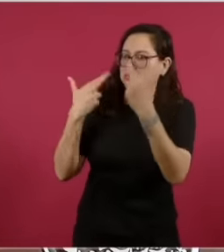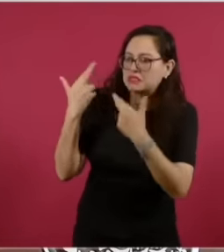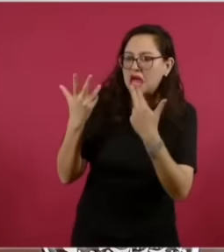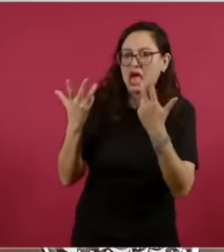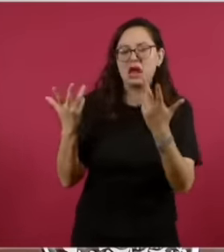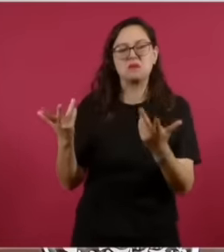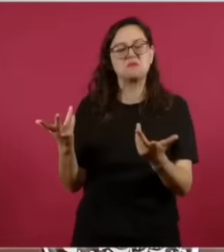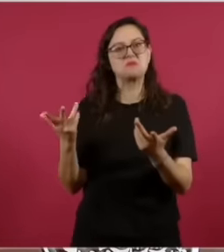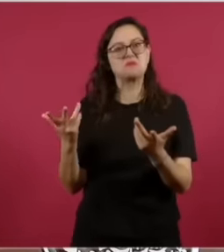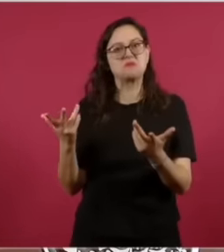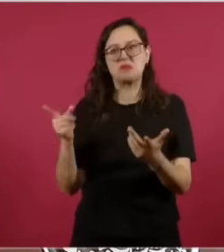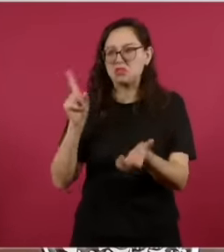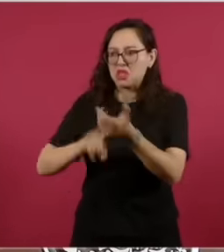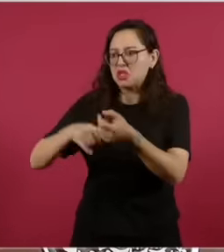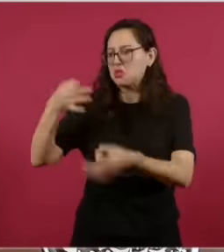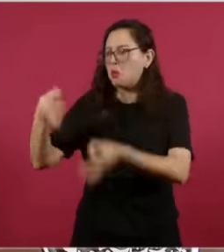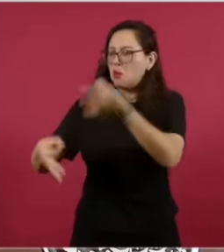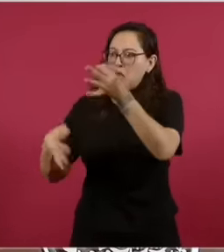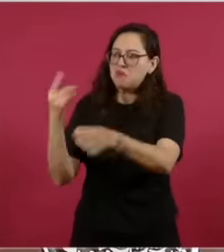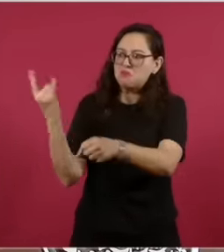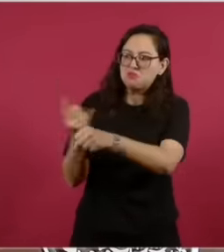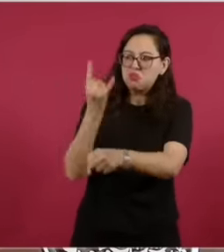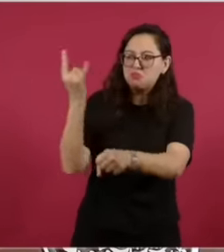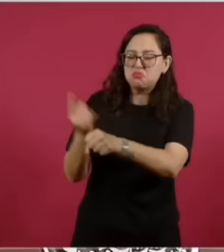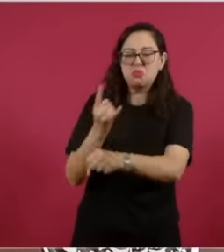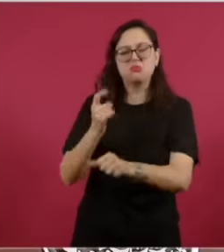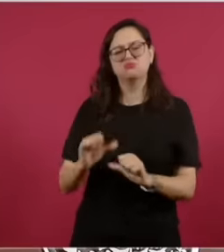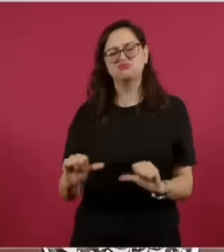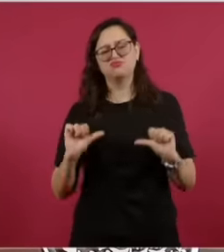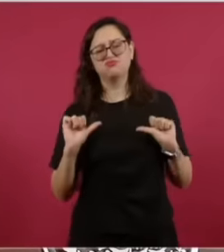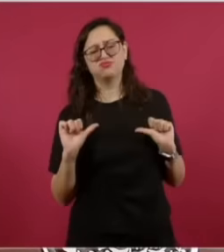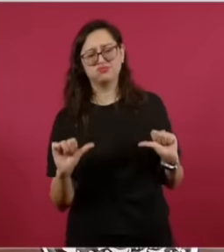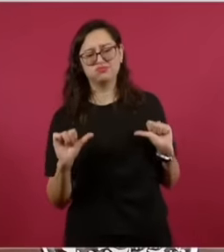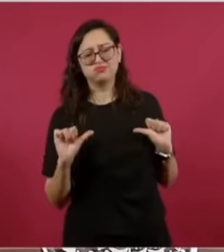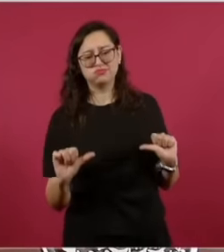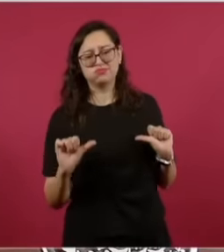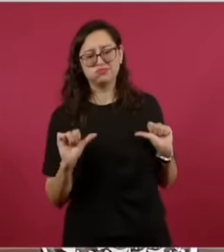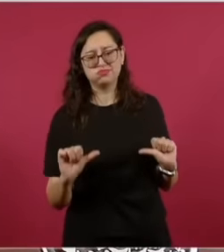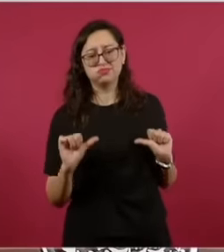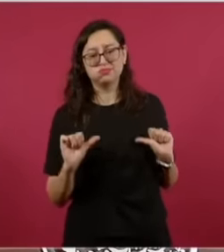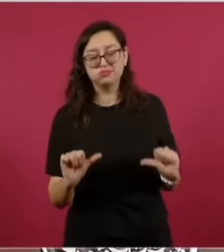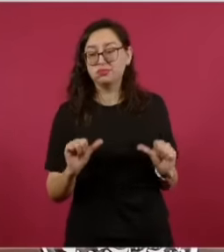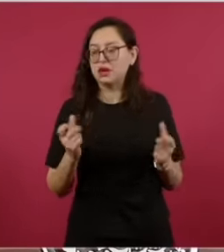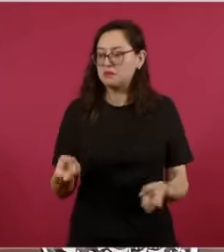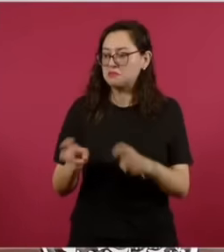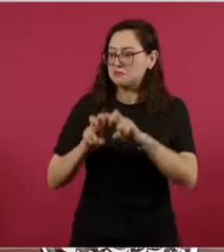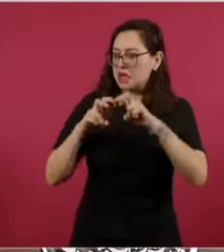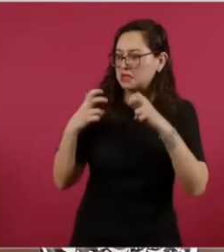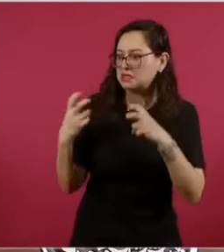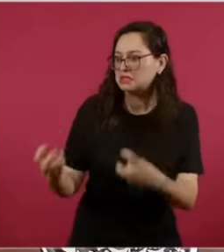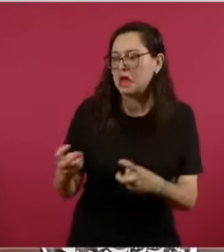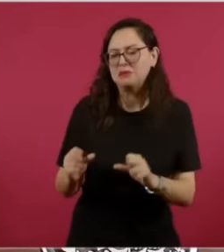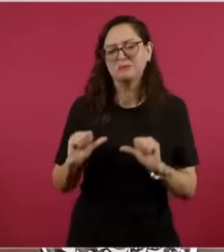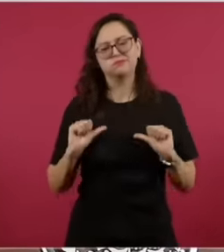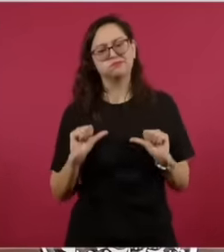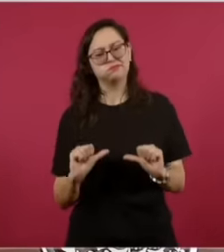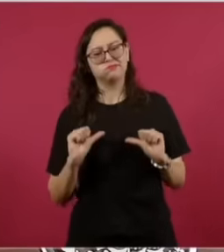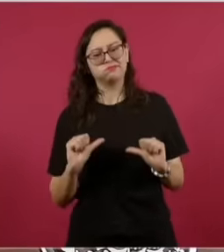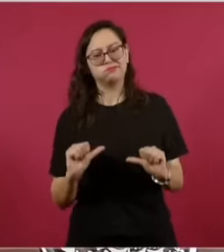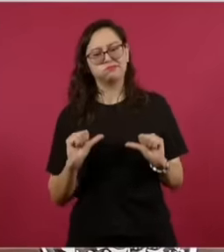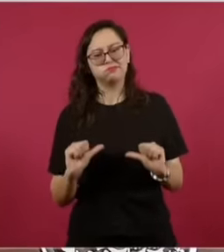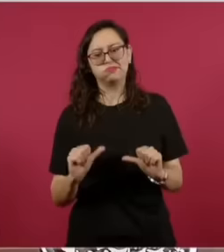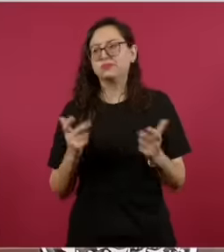no magistrate, no minister,